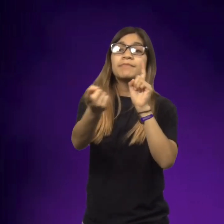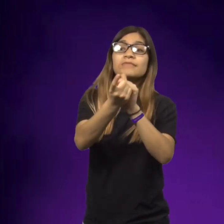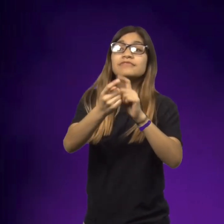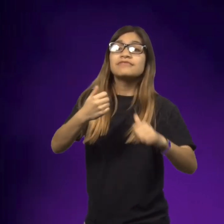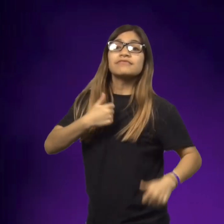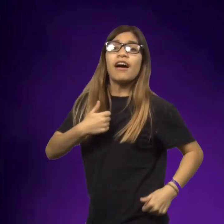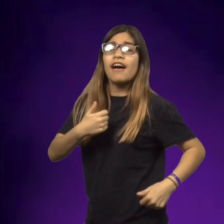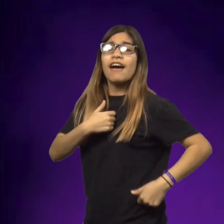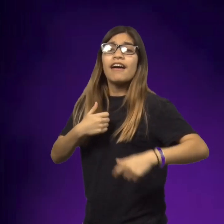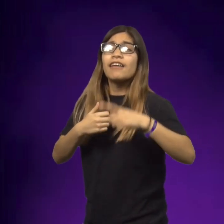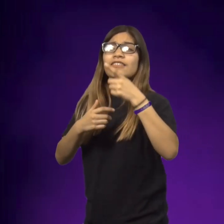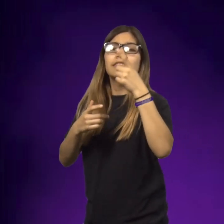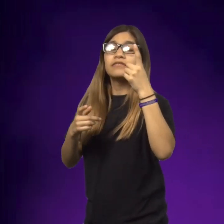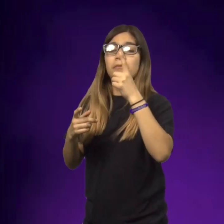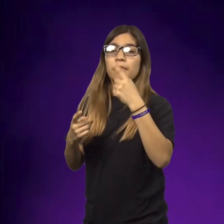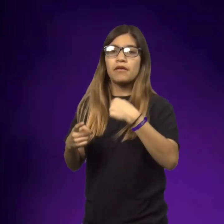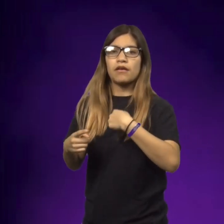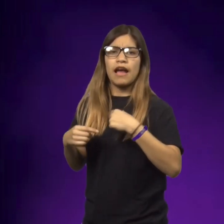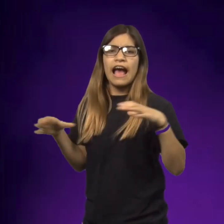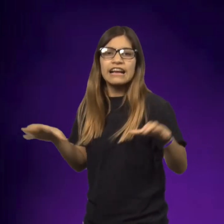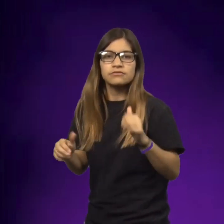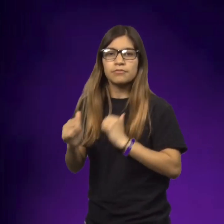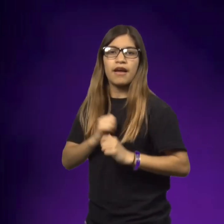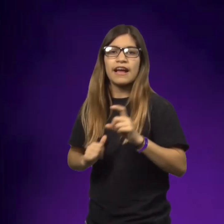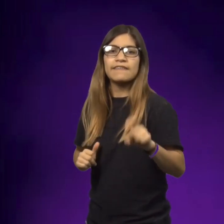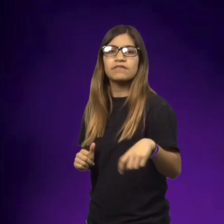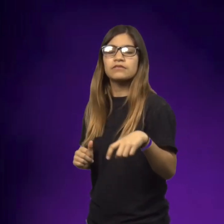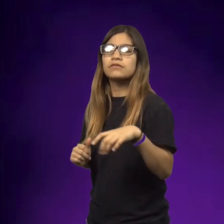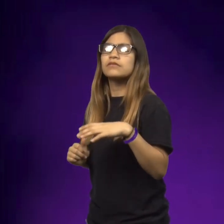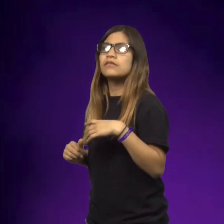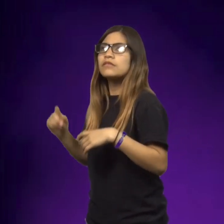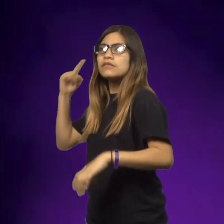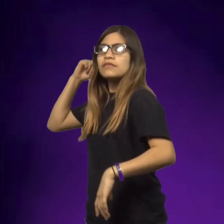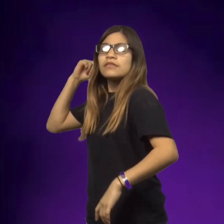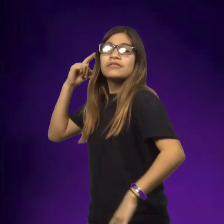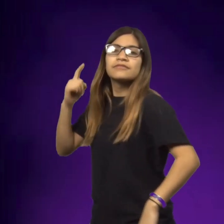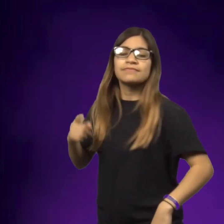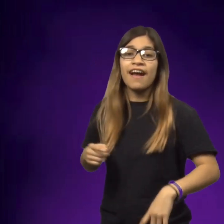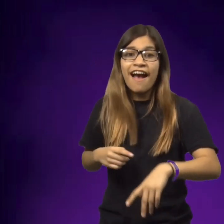if you run into a soldier, you need to start acting. You need to be dramatic.